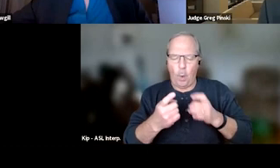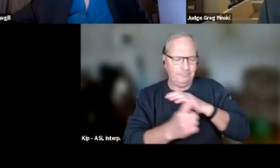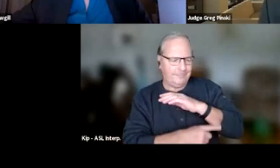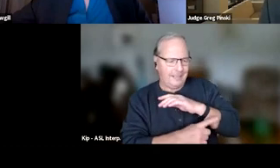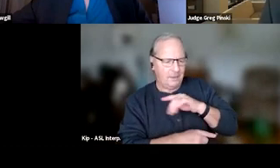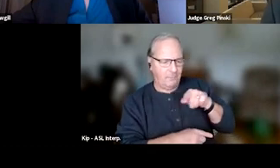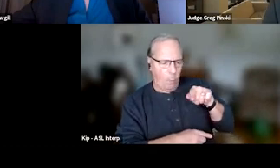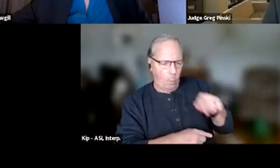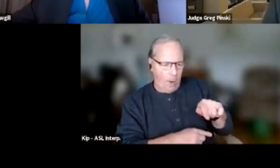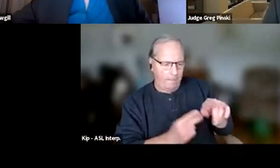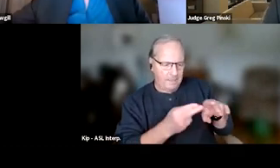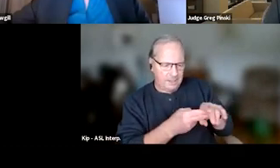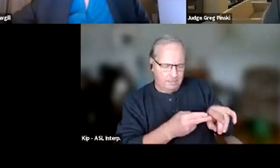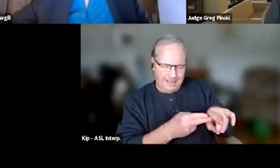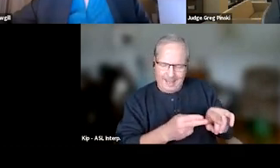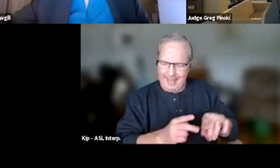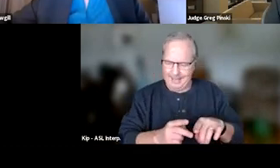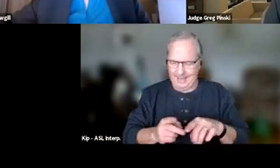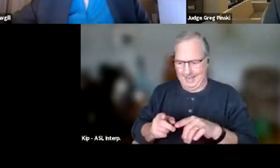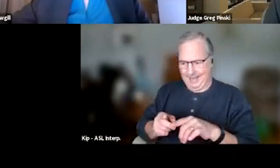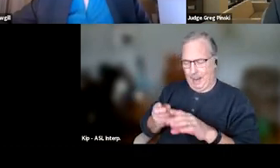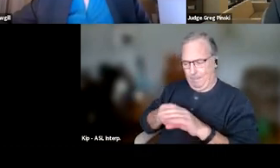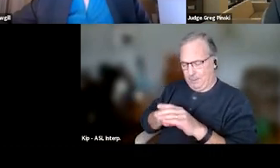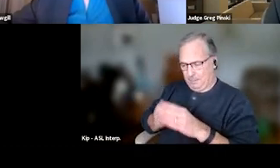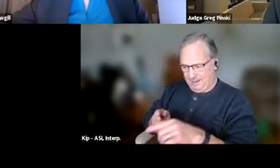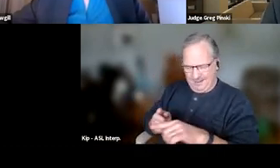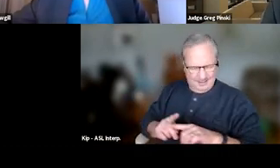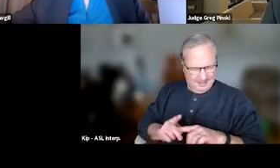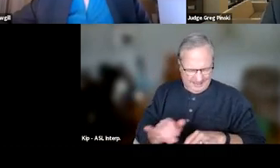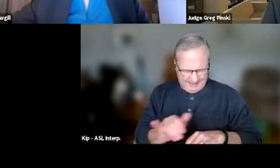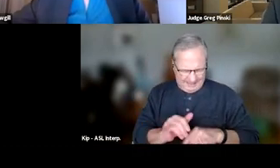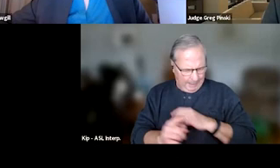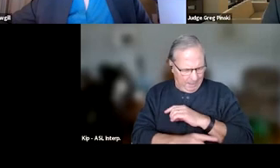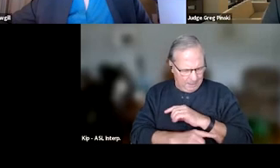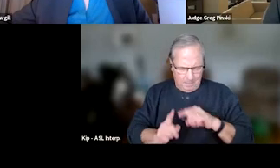and another? In a couple of slides, I'll talk about the concept of equivalency